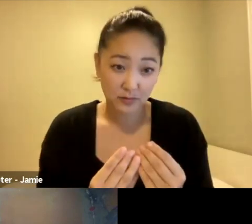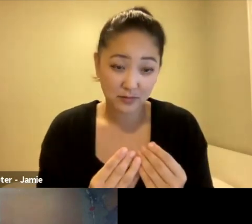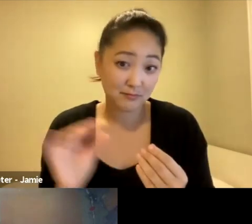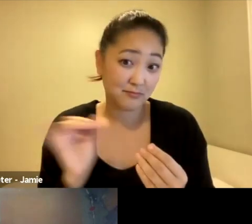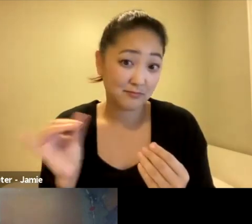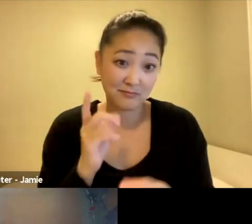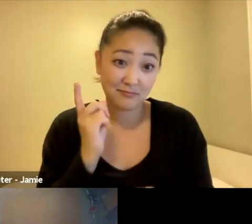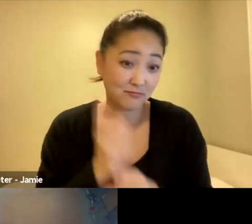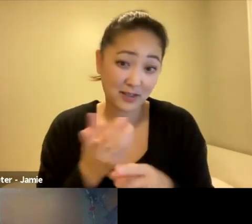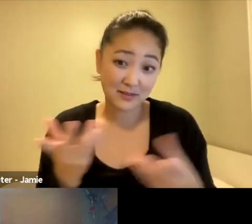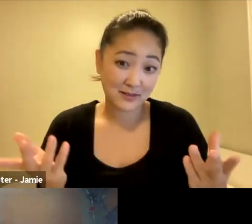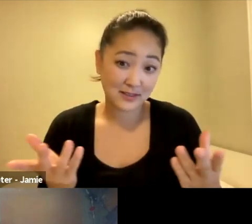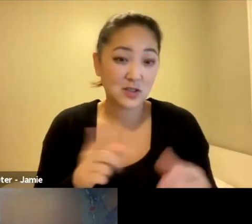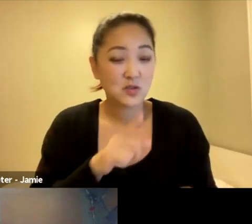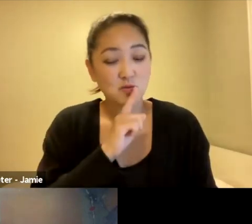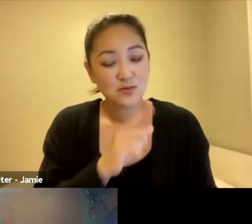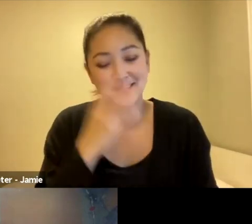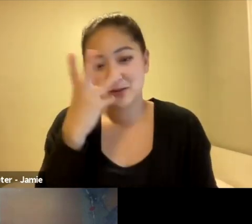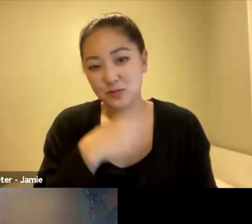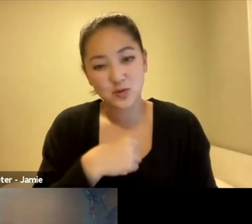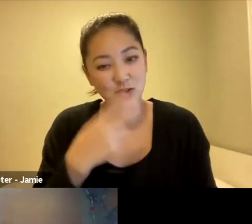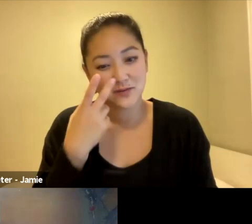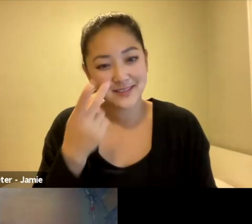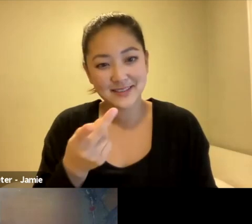It's very beautiful to think and to work around these very essential